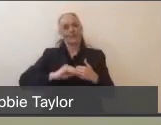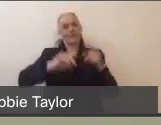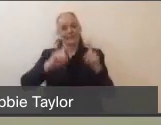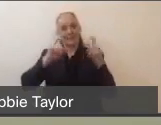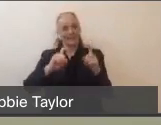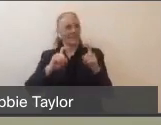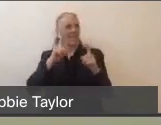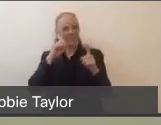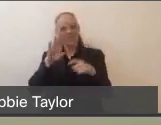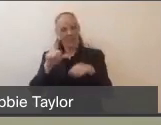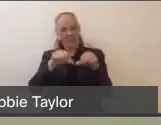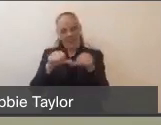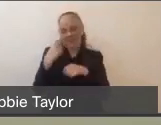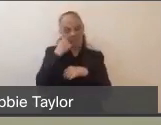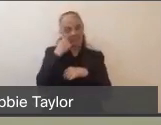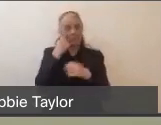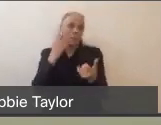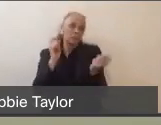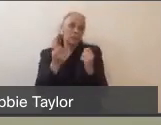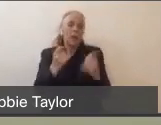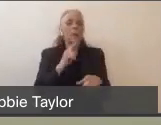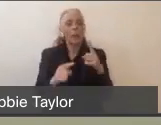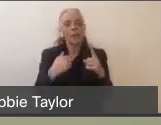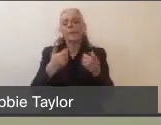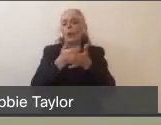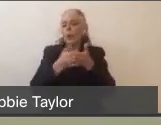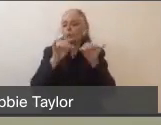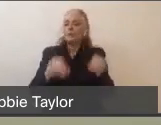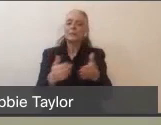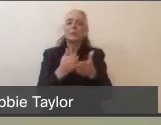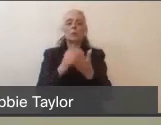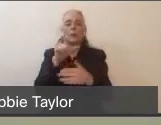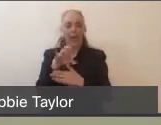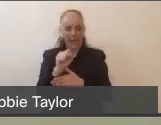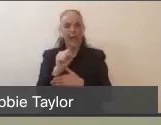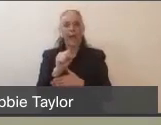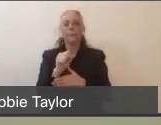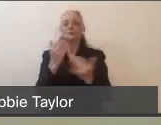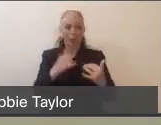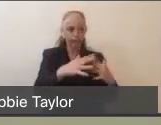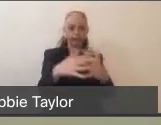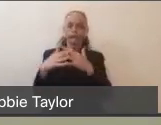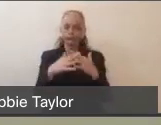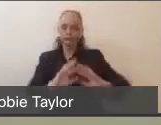That's because we are having new systems and new laboratories coming online. So up to one point, we were responsible